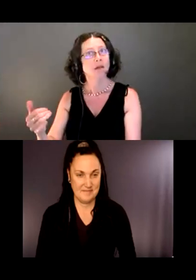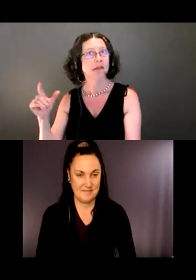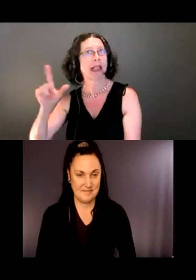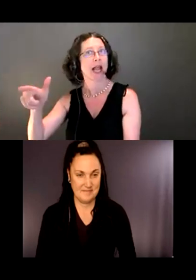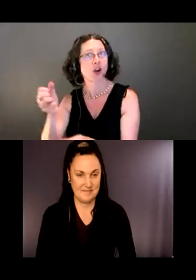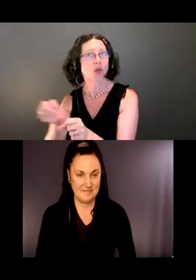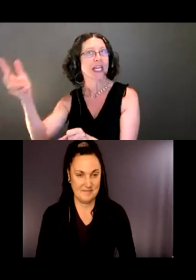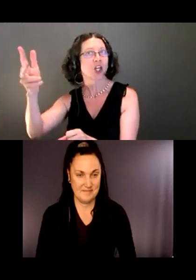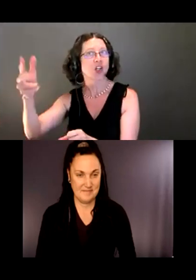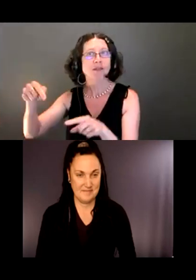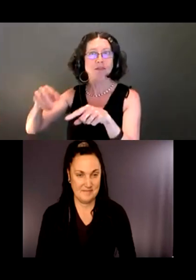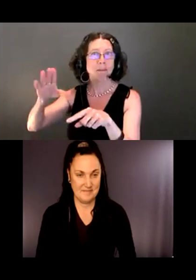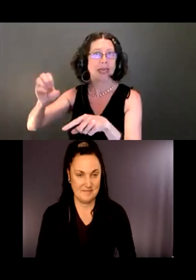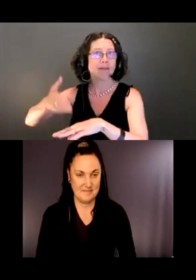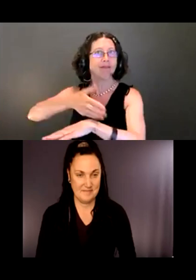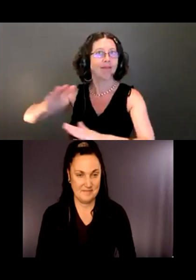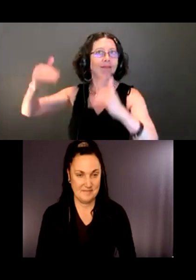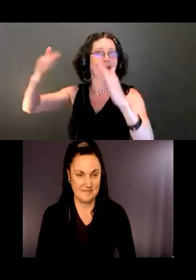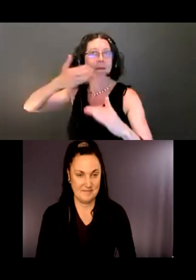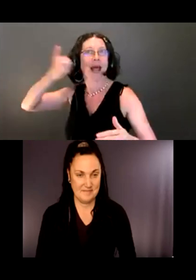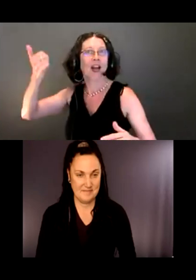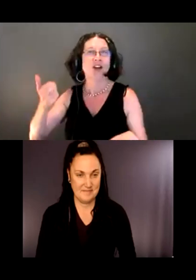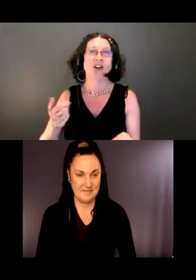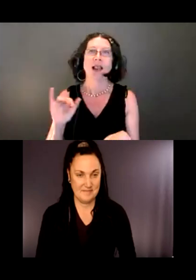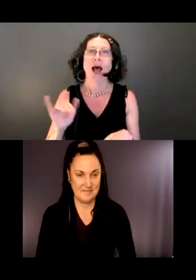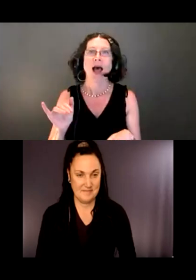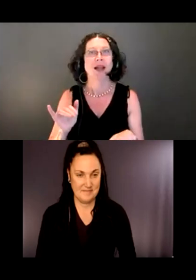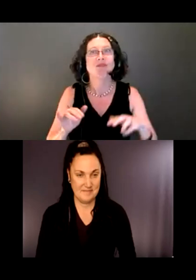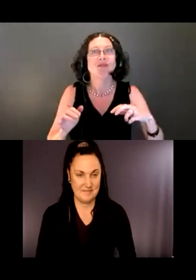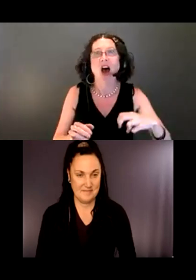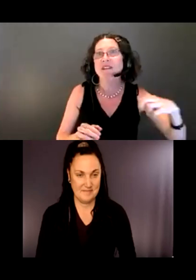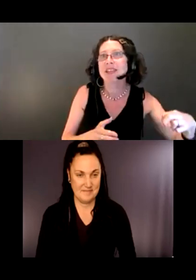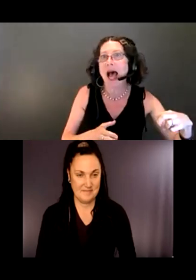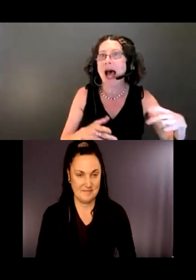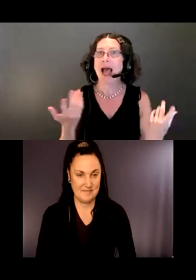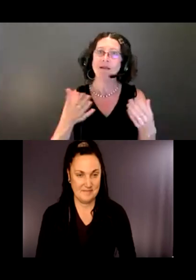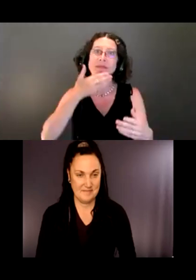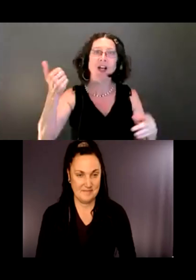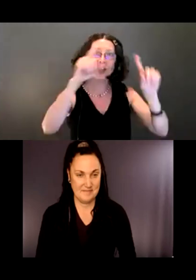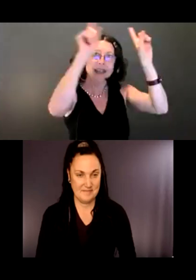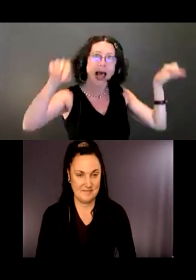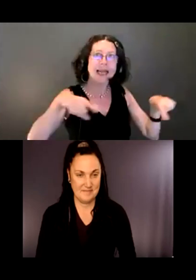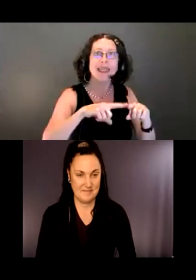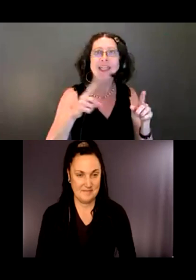accessibility-wise, when they come back. So we've described some on-site options, signage, seatings, hard copy trail signs, things like that.